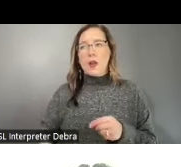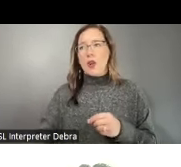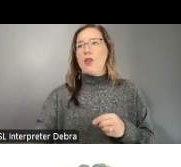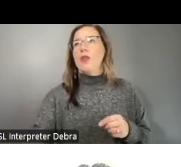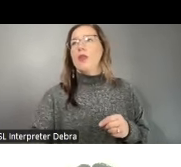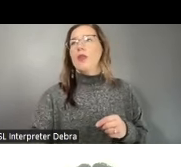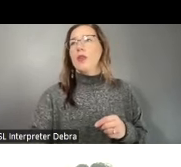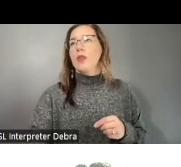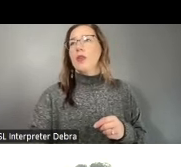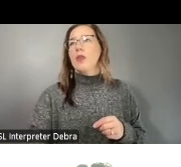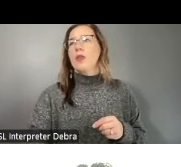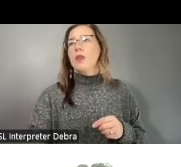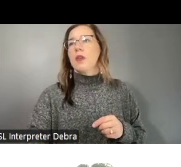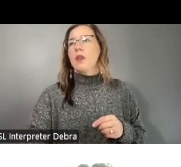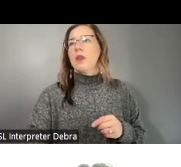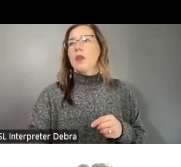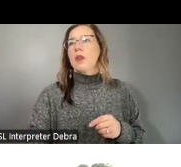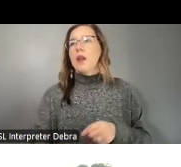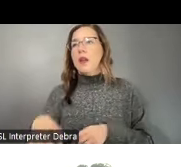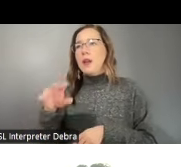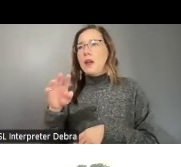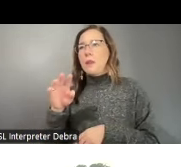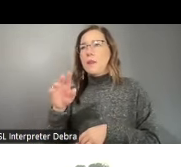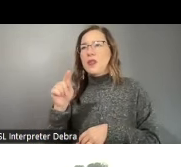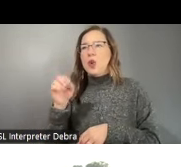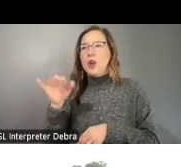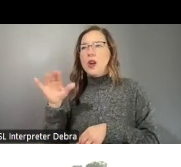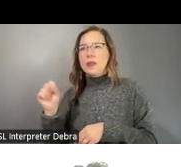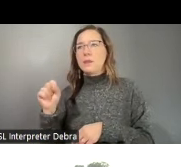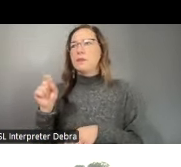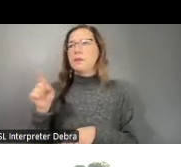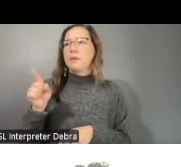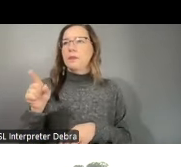had the chance to travel throughout different towns in Puerto Rico, including Bayam n and